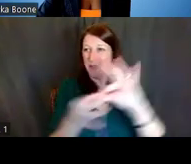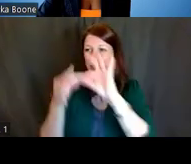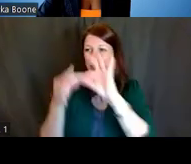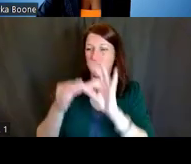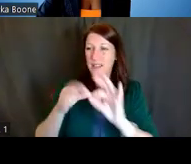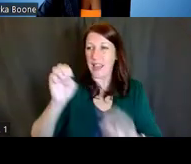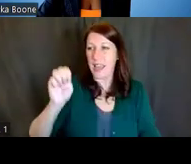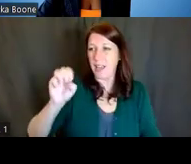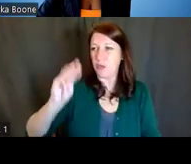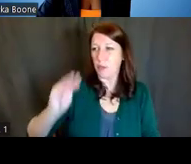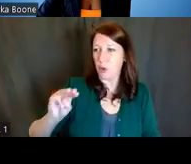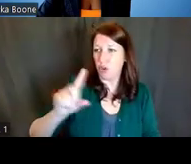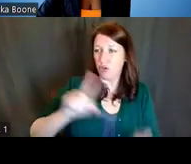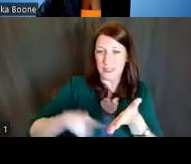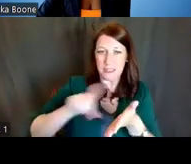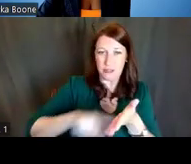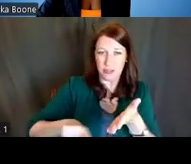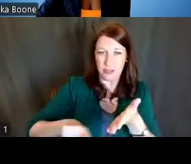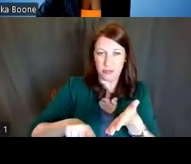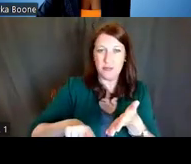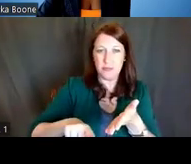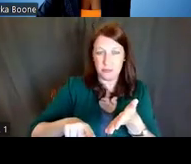which is also a part of the Office of the Director.